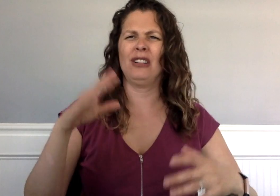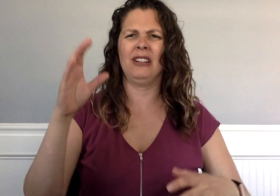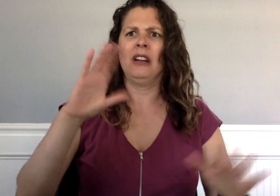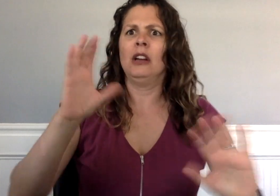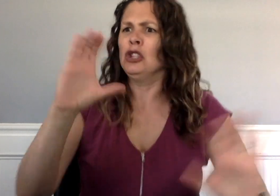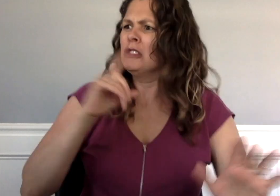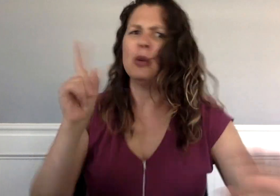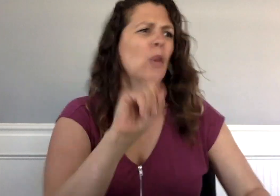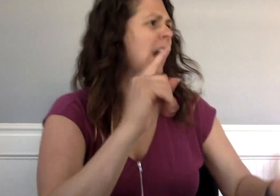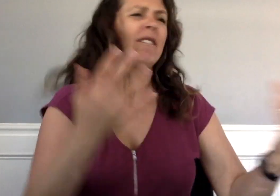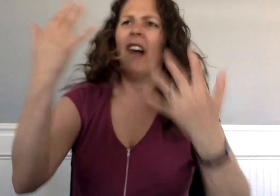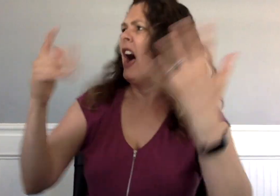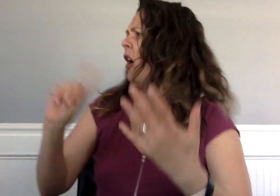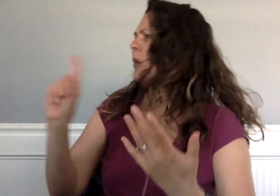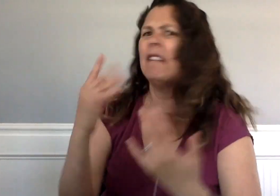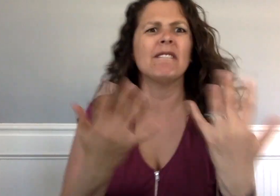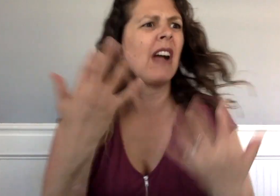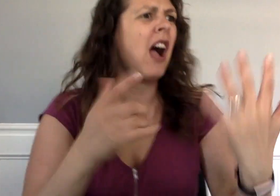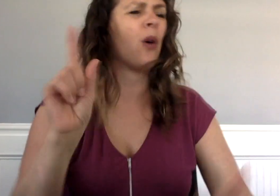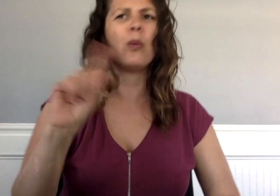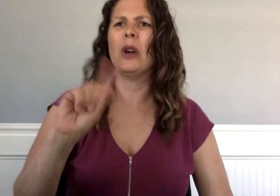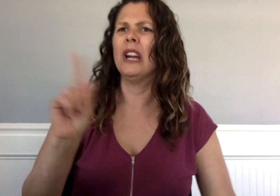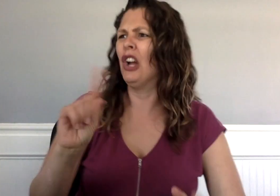Charlie jumped. “Fire? Where?”